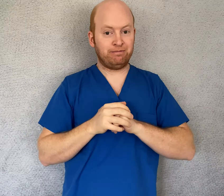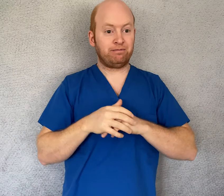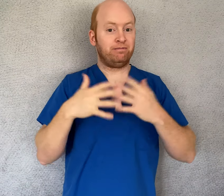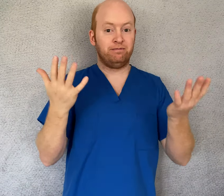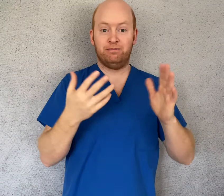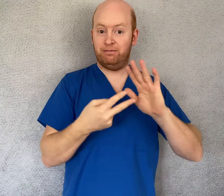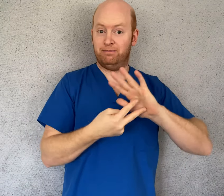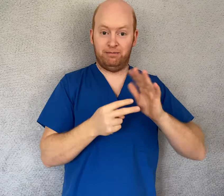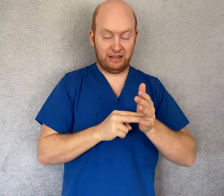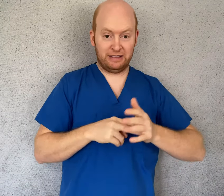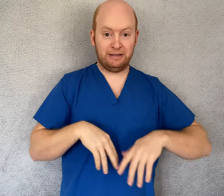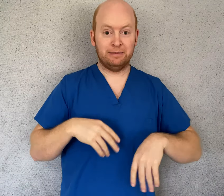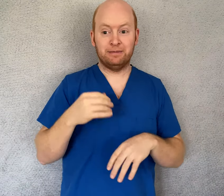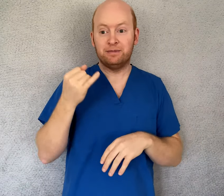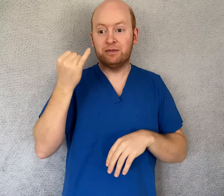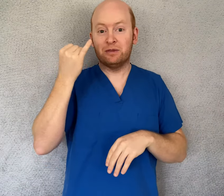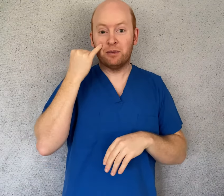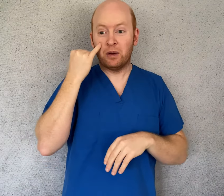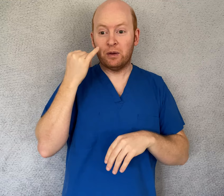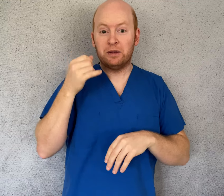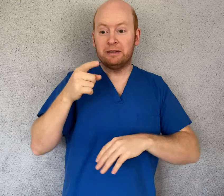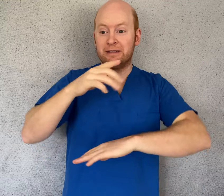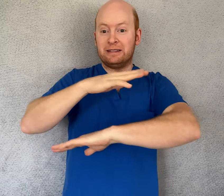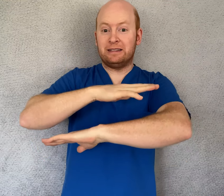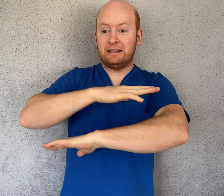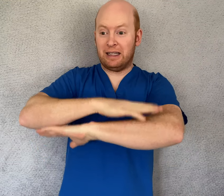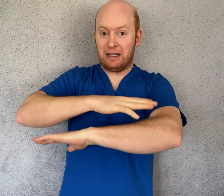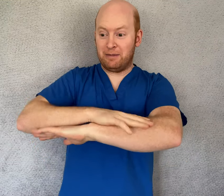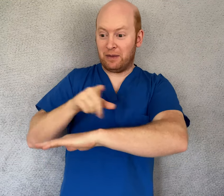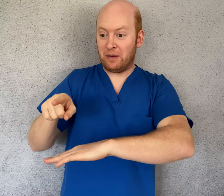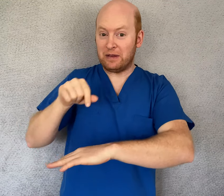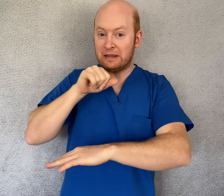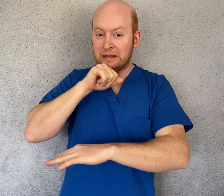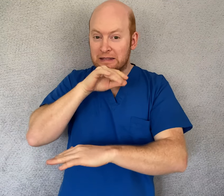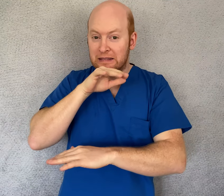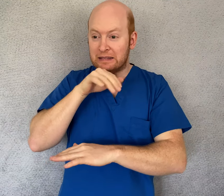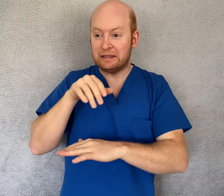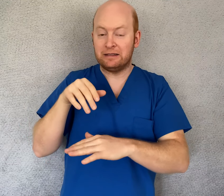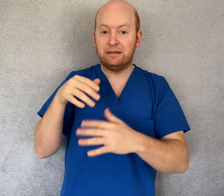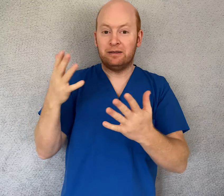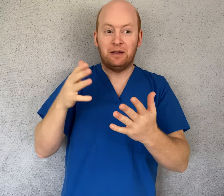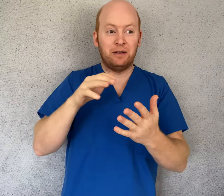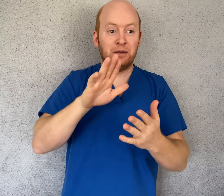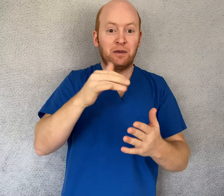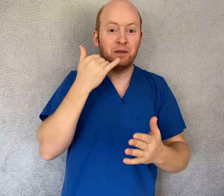So if the surface or phone is obviously dirty,